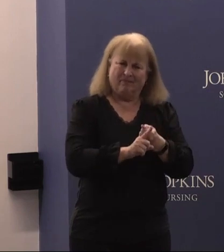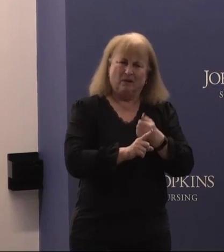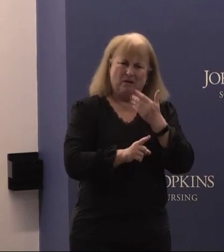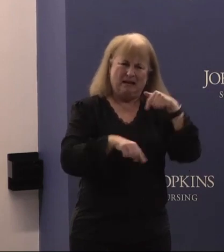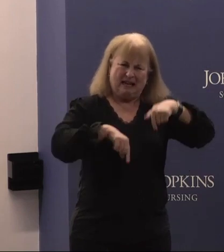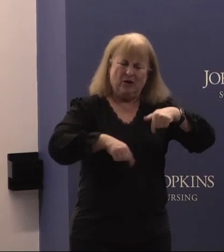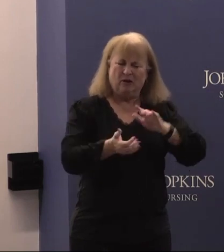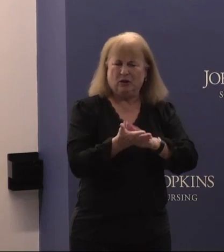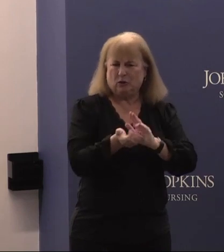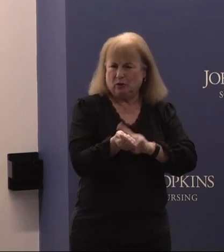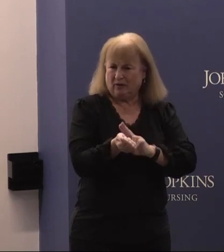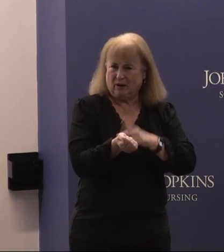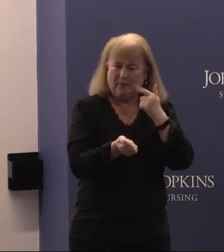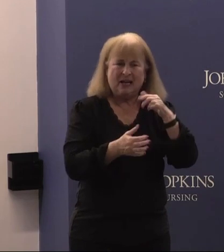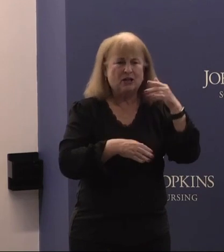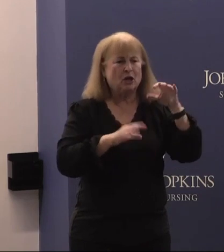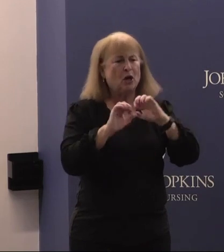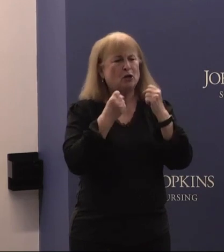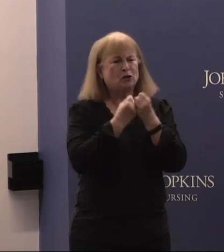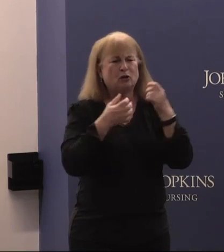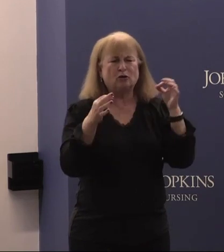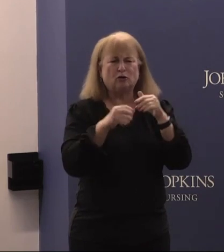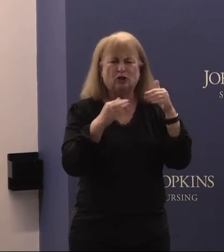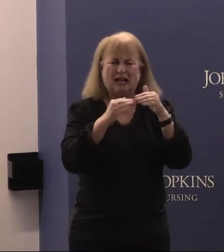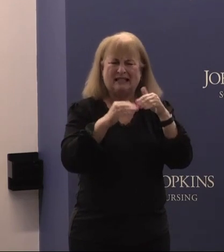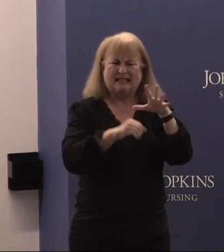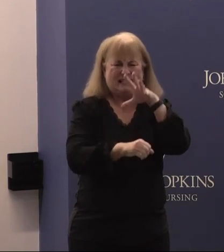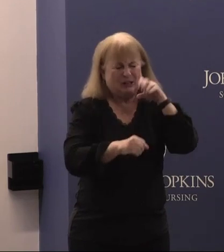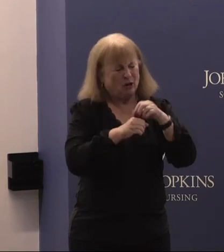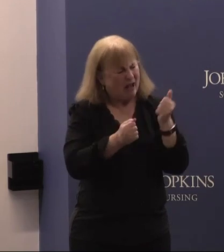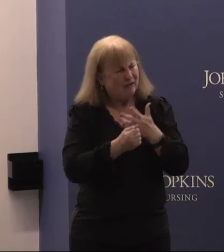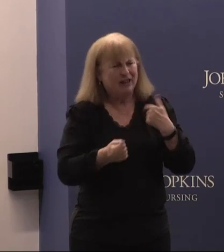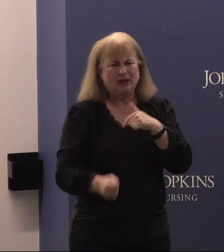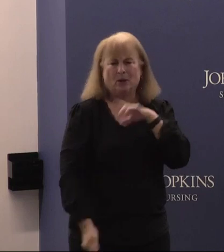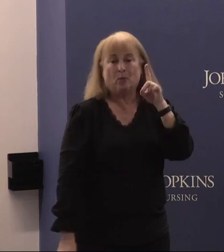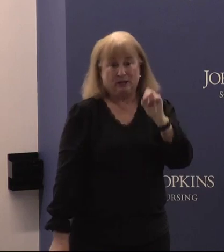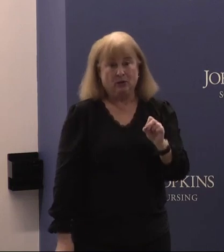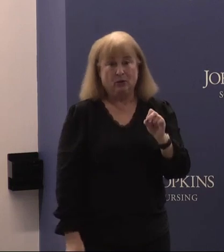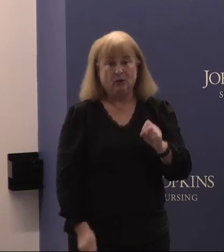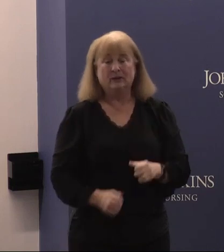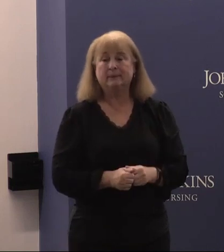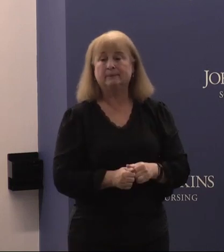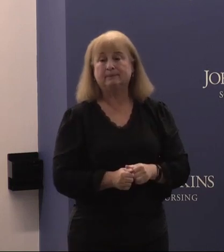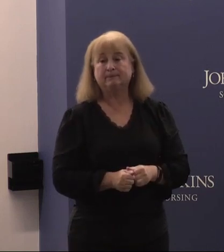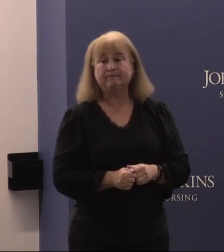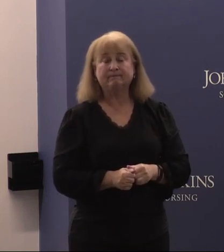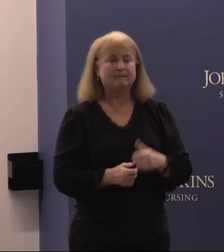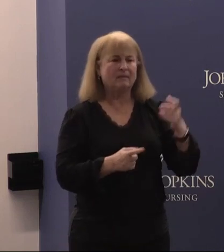of Nursing because social justice is at the core of all that we do. Hold on with the embarrassment